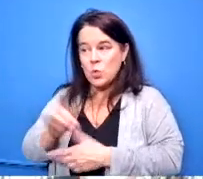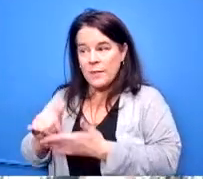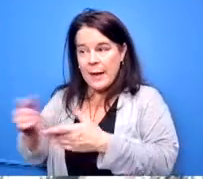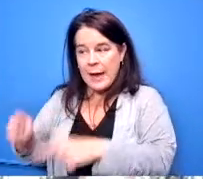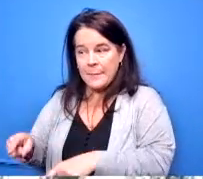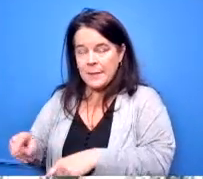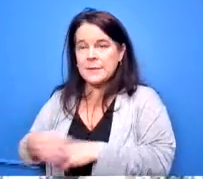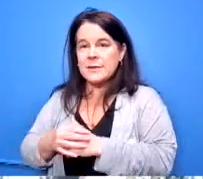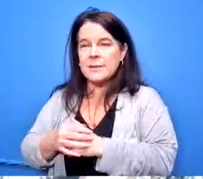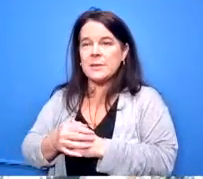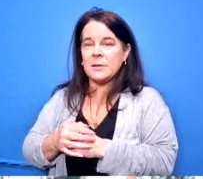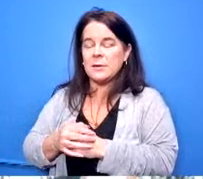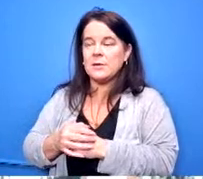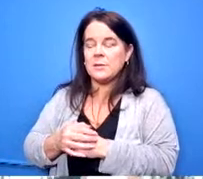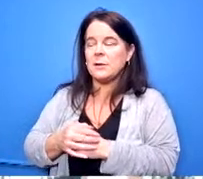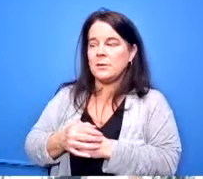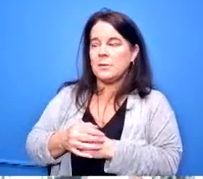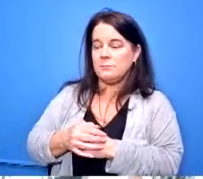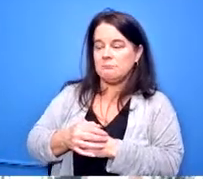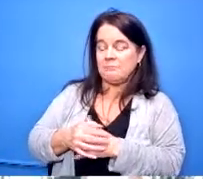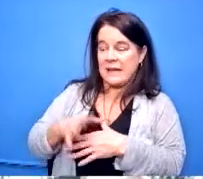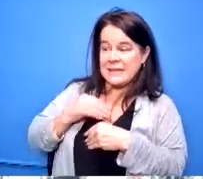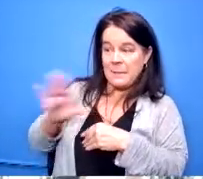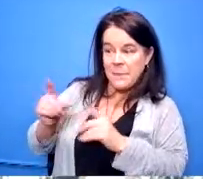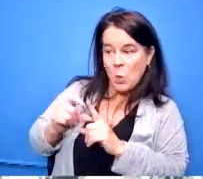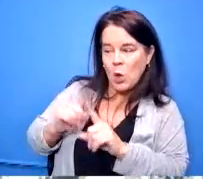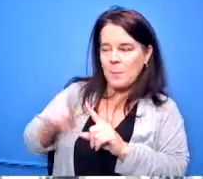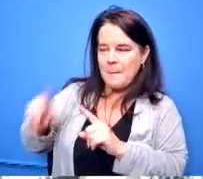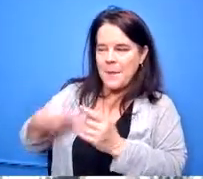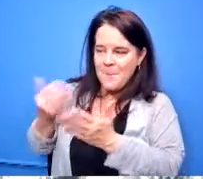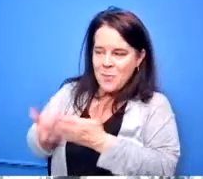ask them to prove where they've done it in the past and show they've showed us a whole list